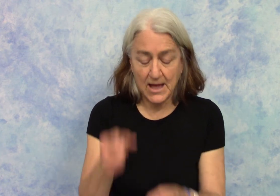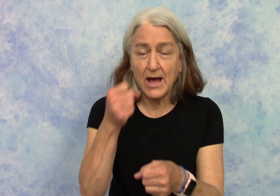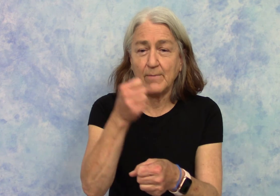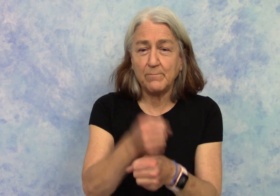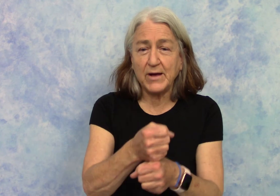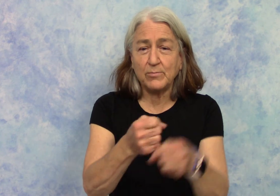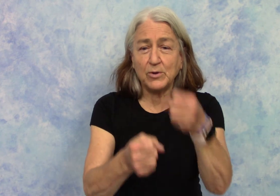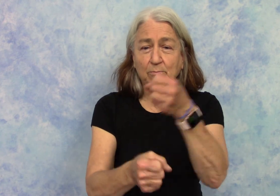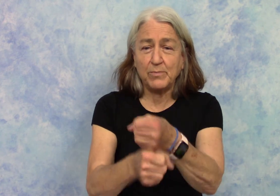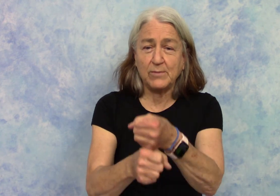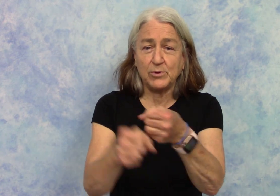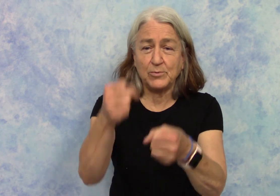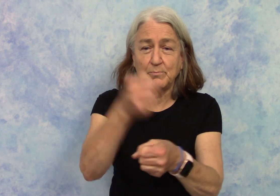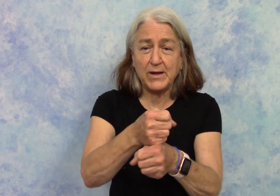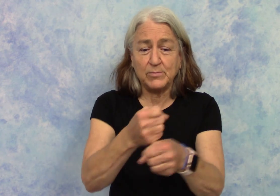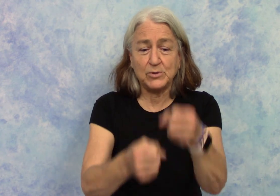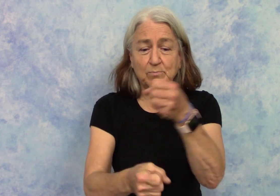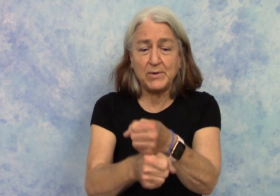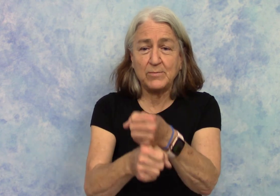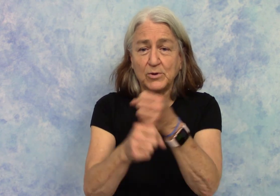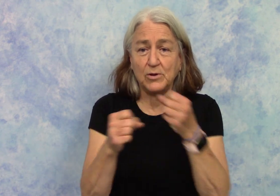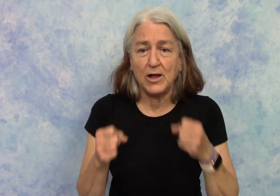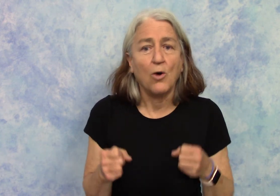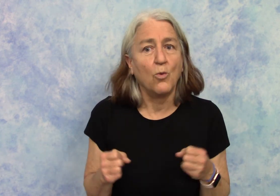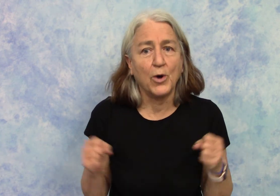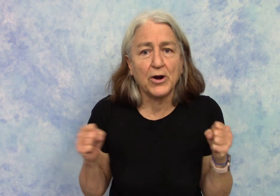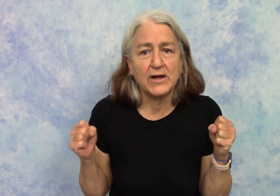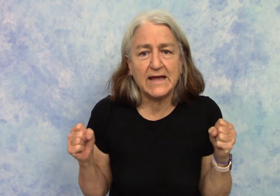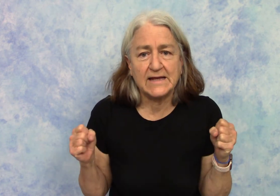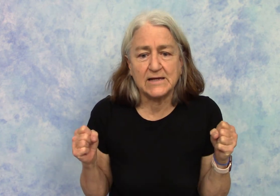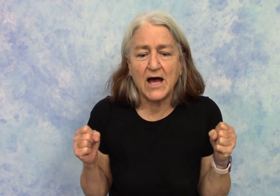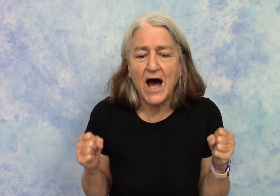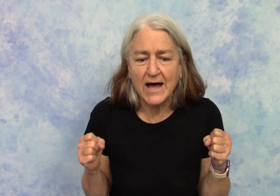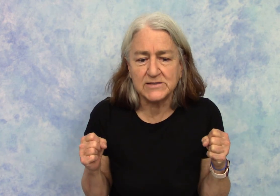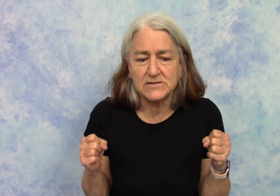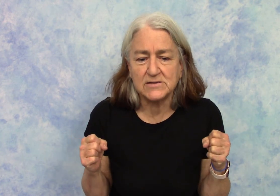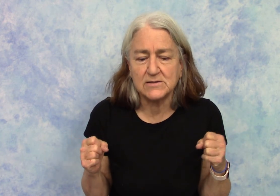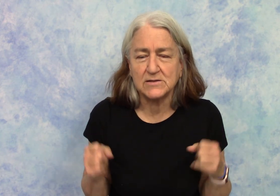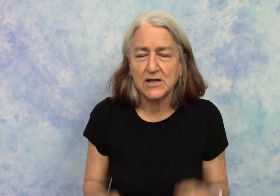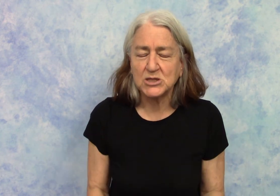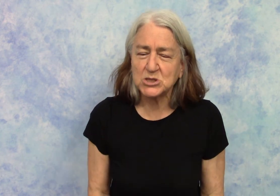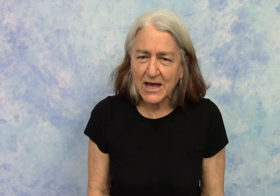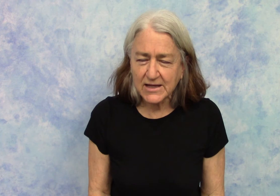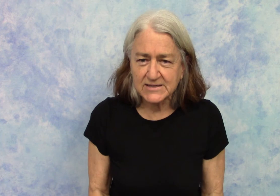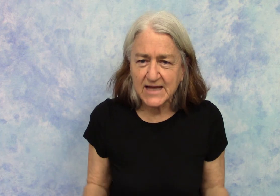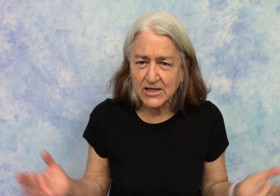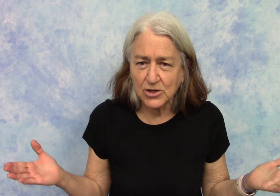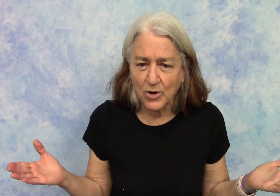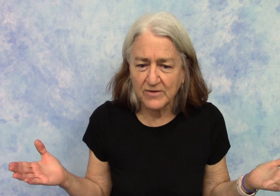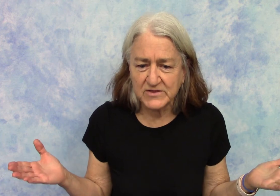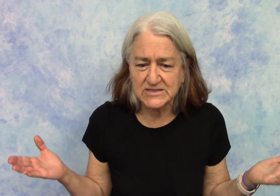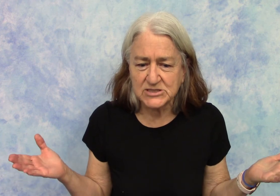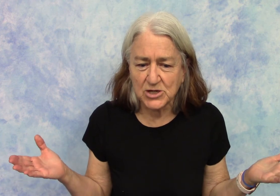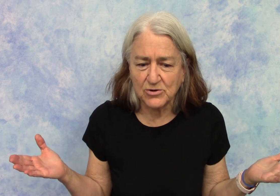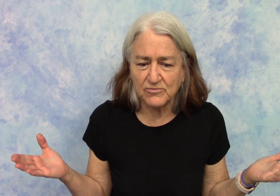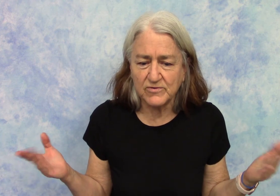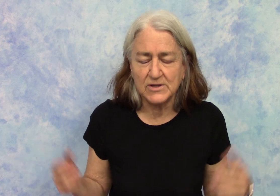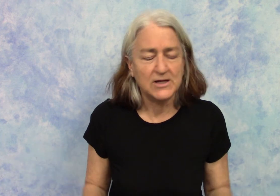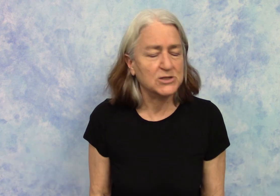Bubble, Bubble, Bubble, Bubble. We're getting hot. Shall I take you off the stove?